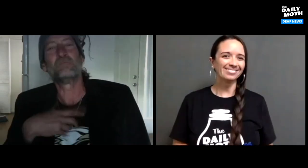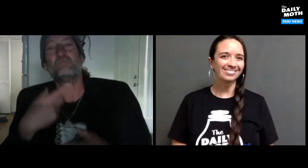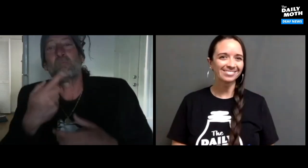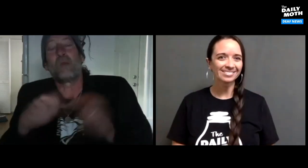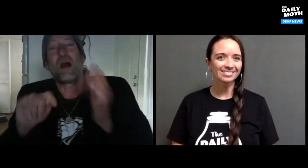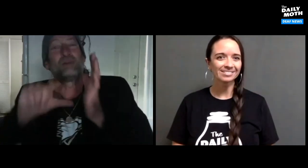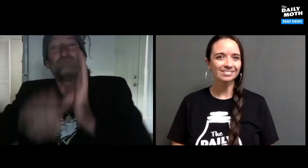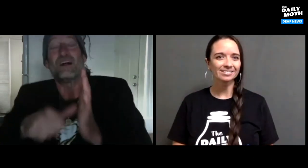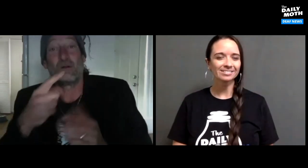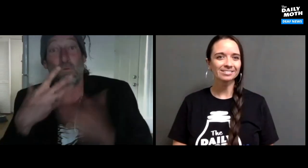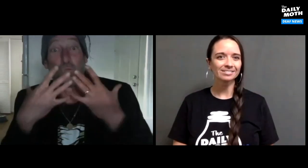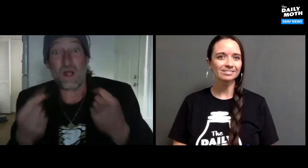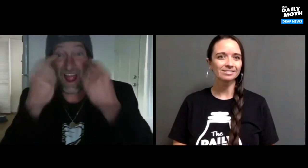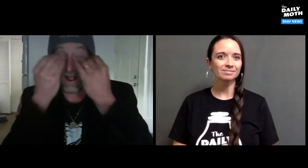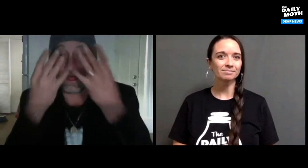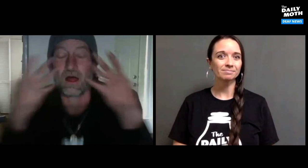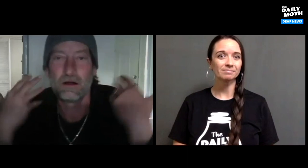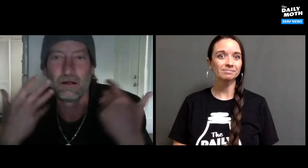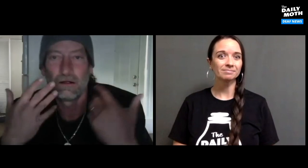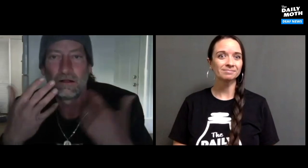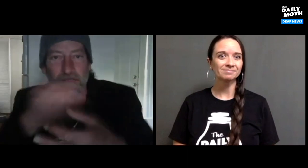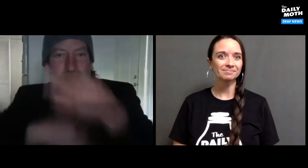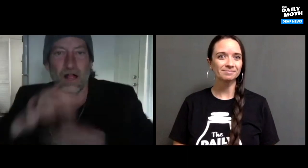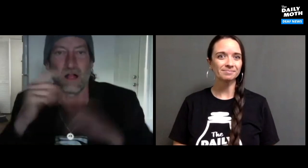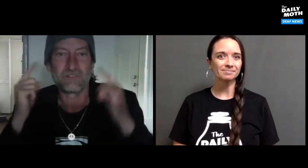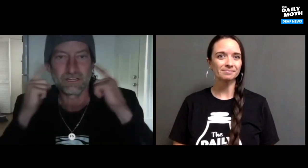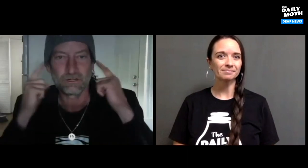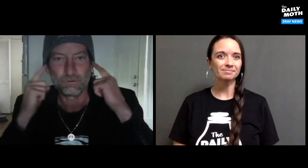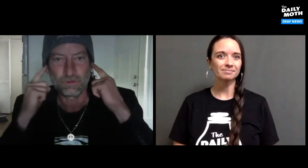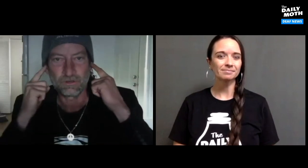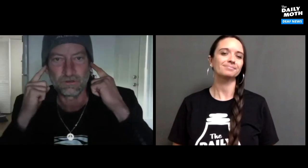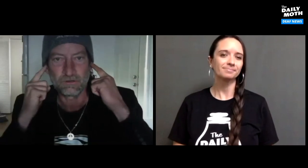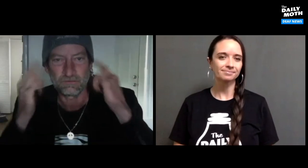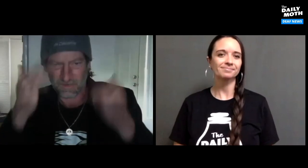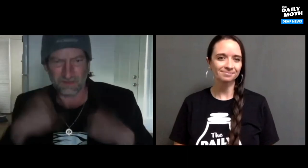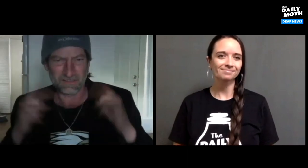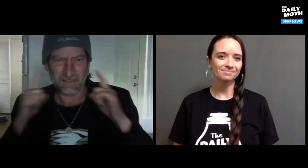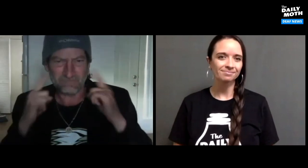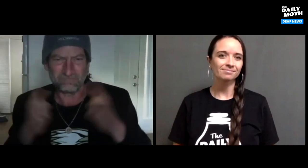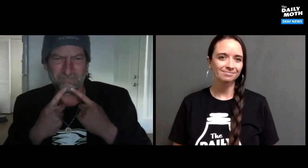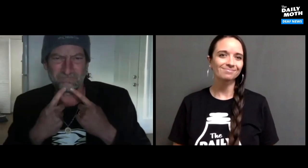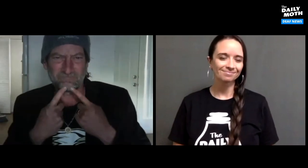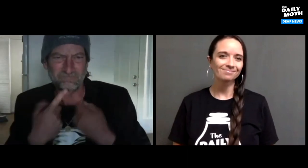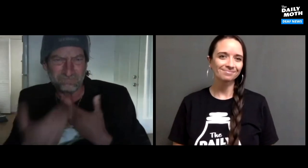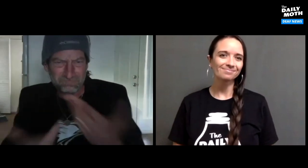I want to emphasize the "wet-eyes" instead of ears because I am Deaf.